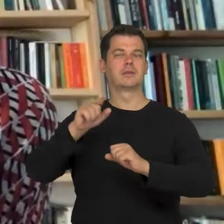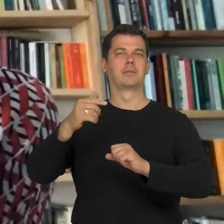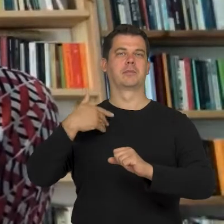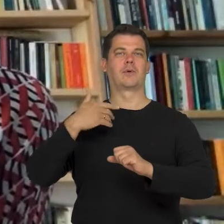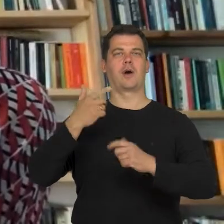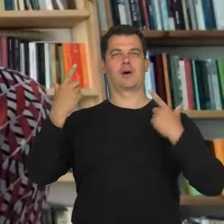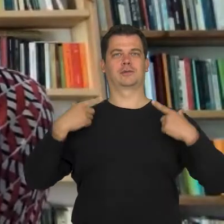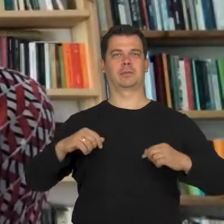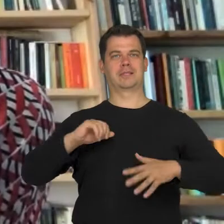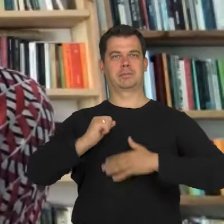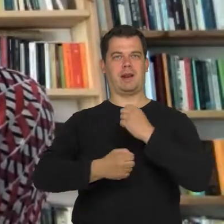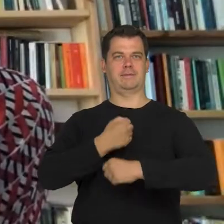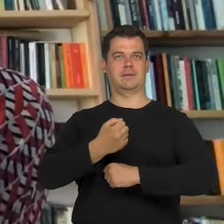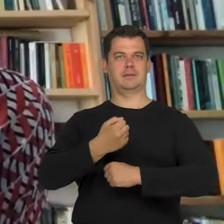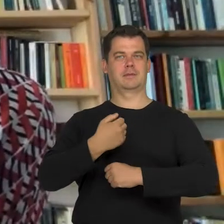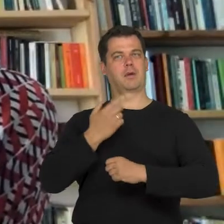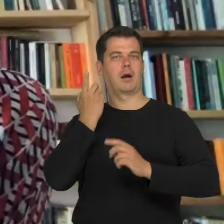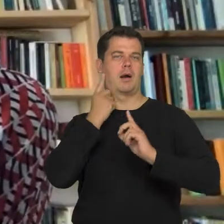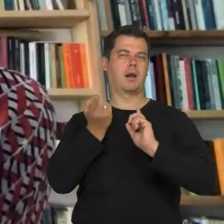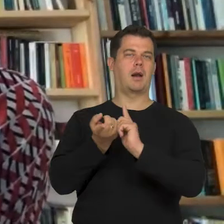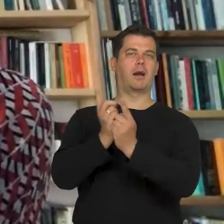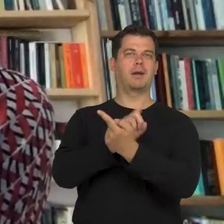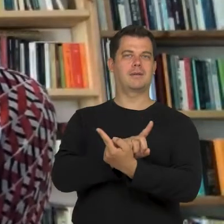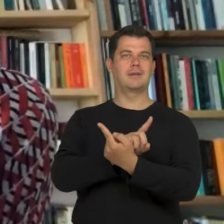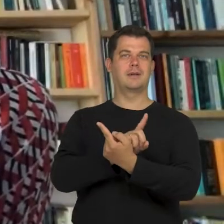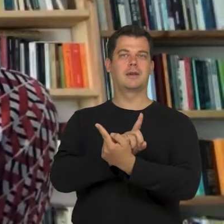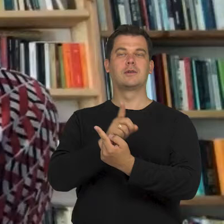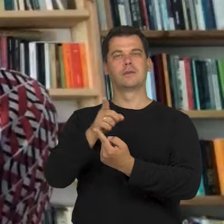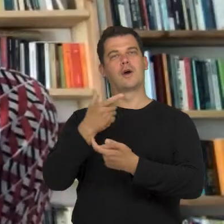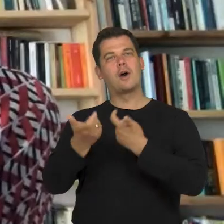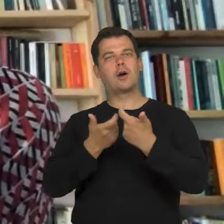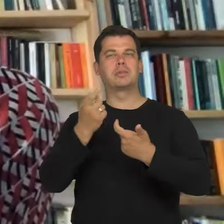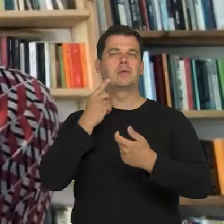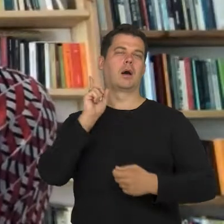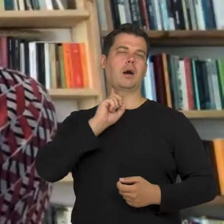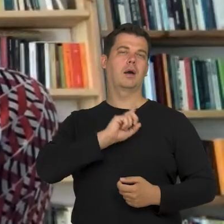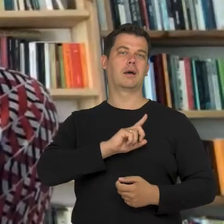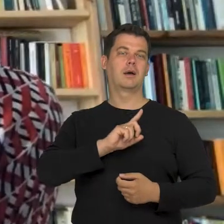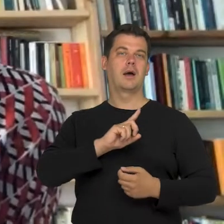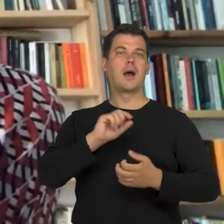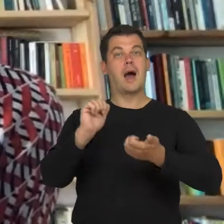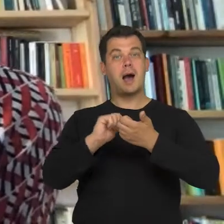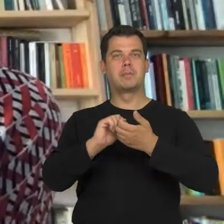It is a lot easier to play a person with a disability than the other way around.